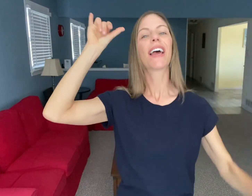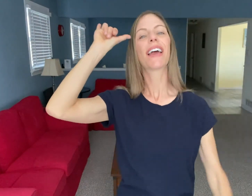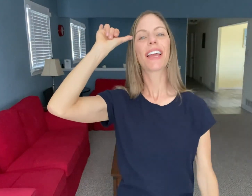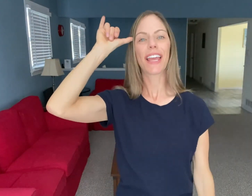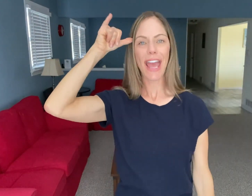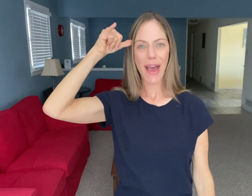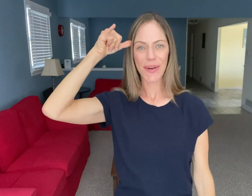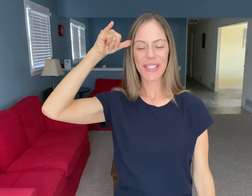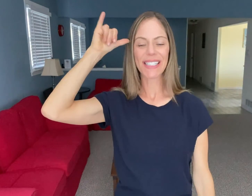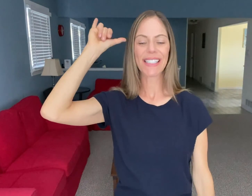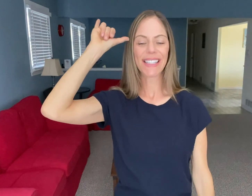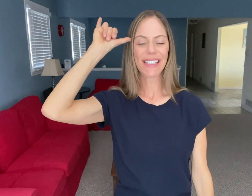"Cow"